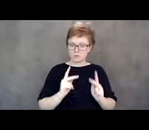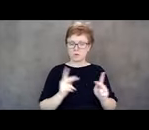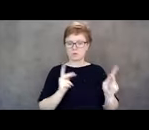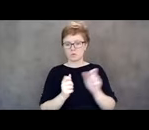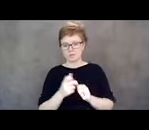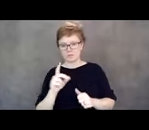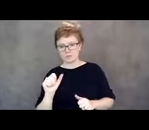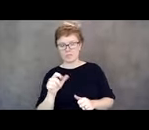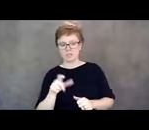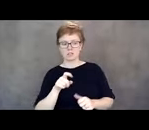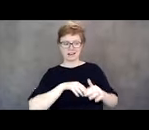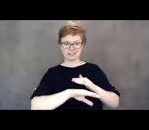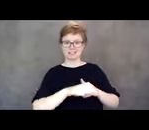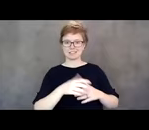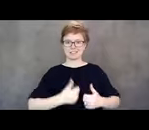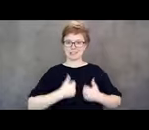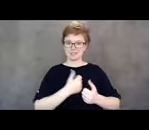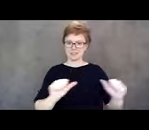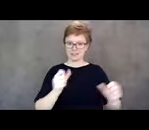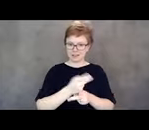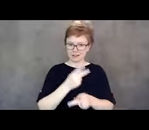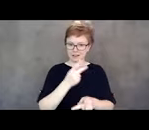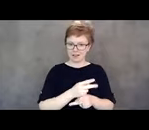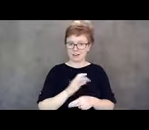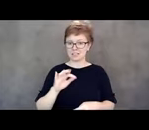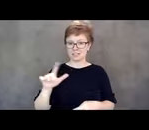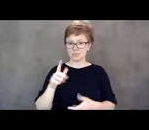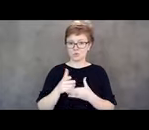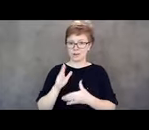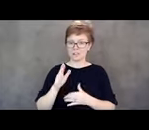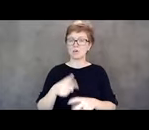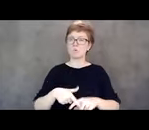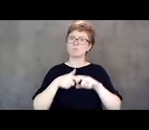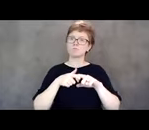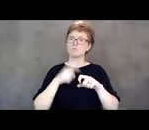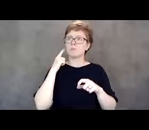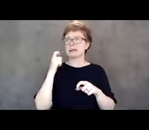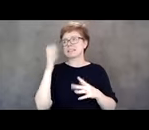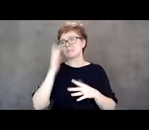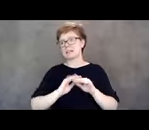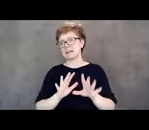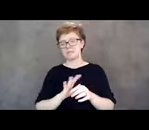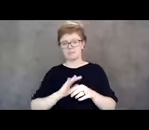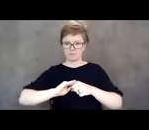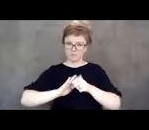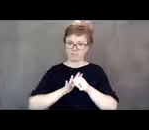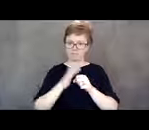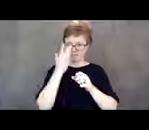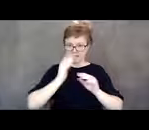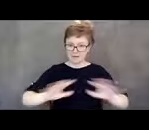Civil rights do not pause because of a pandemic. Civil rights do not stop when you walk into the door of a hospital.